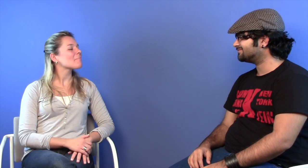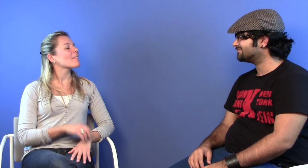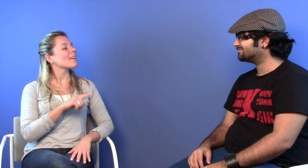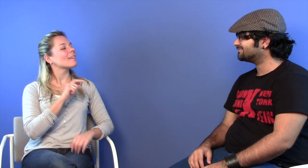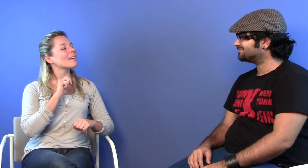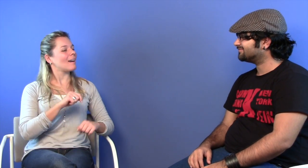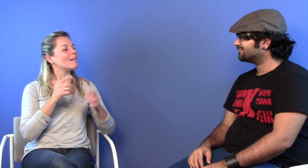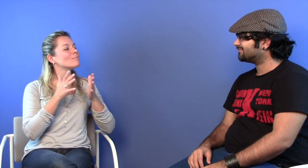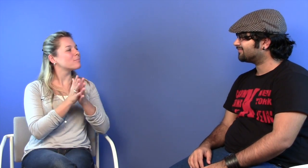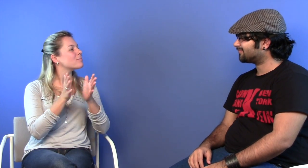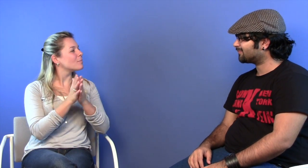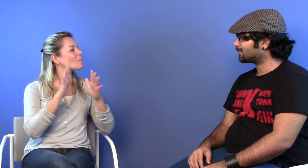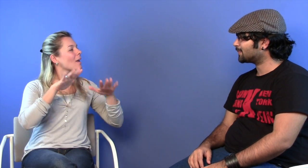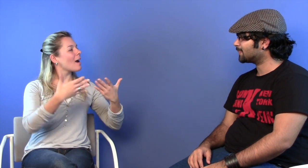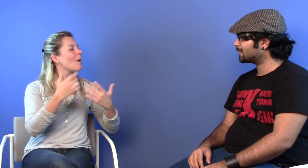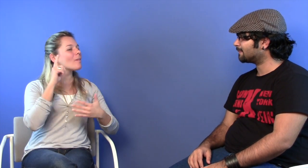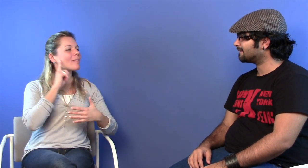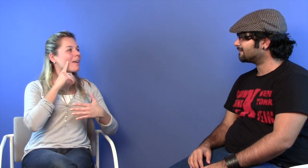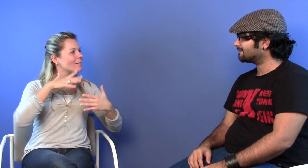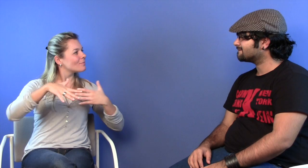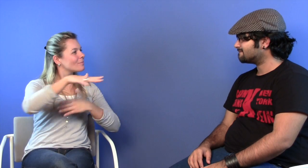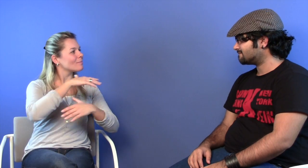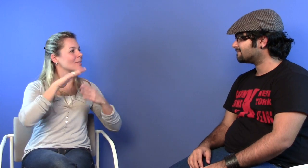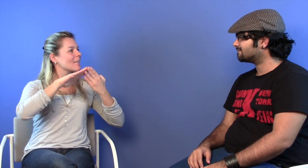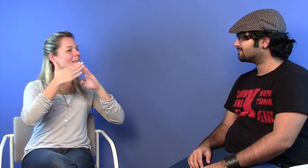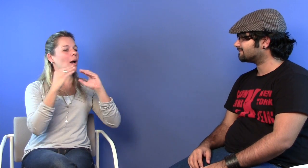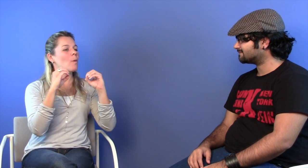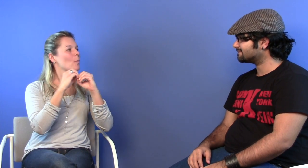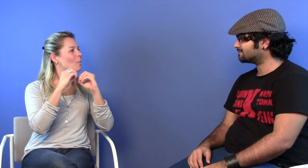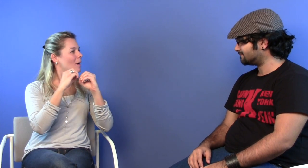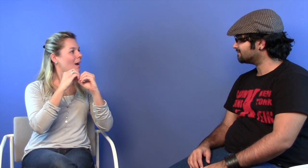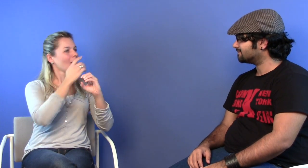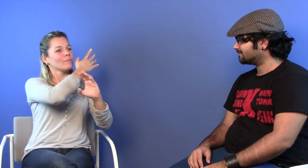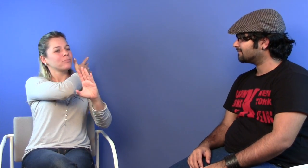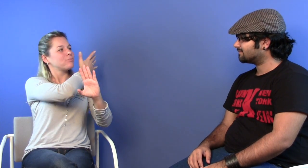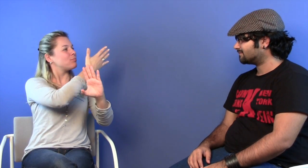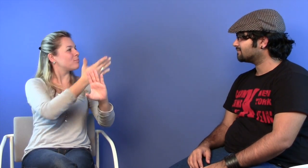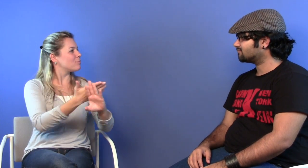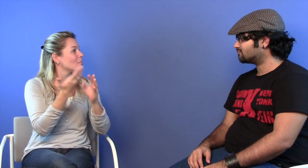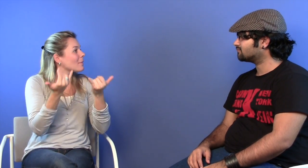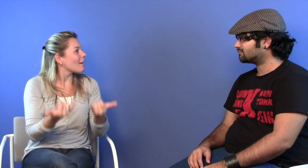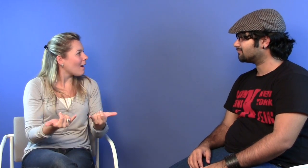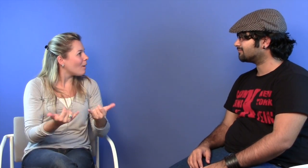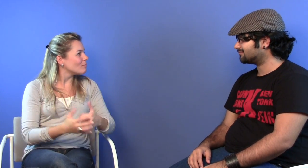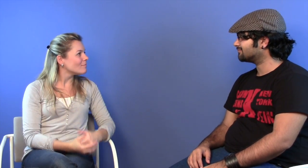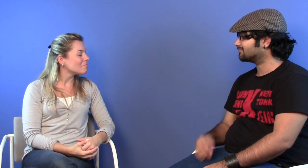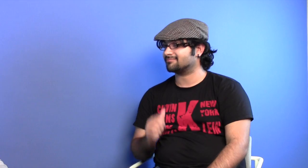Can you explain about the community of Mumbai from the past to the present day and its changes?